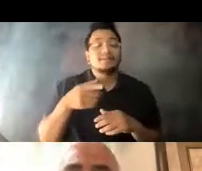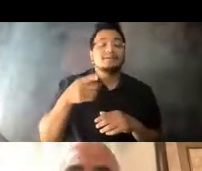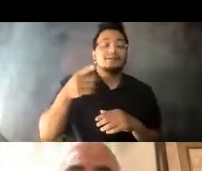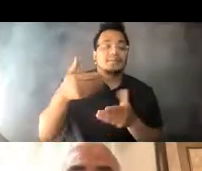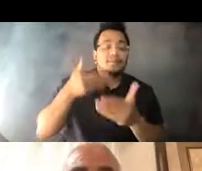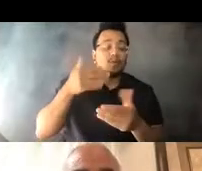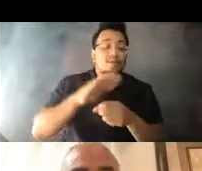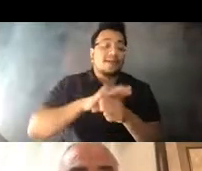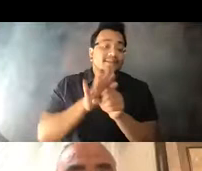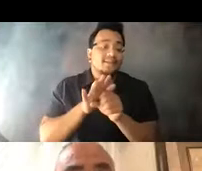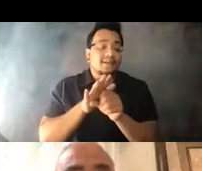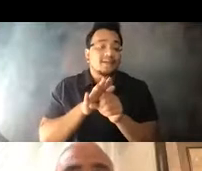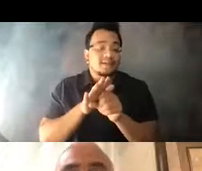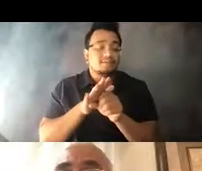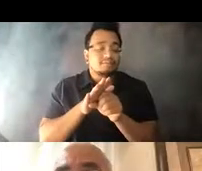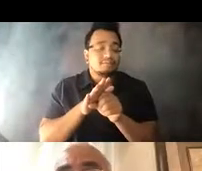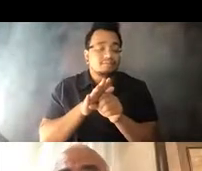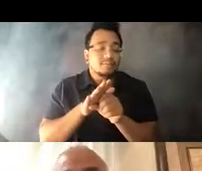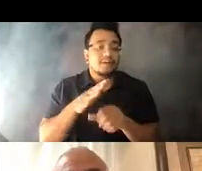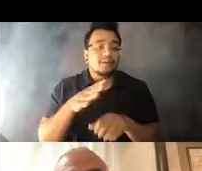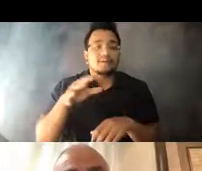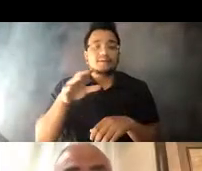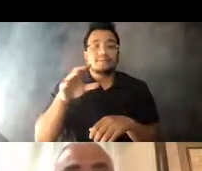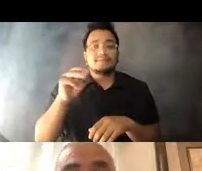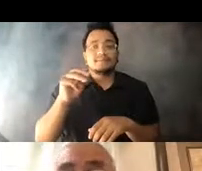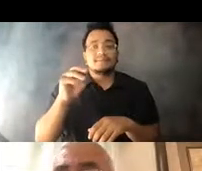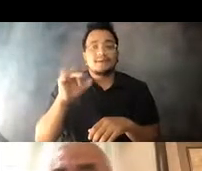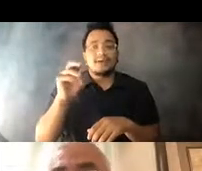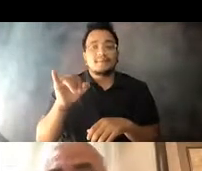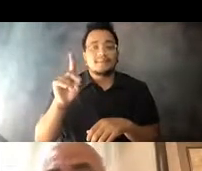14:35:38 pandemic had really even begun, Miami-Dade was already in the process of doing a comprehensive